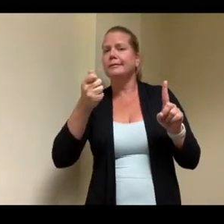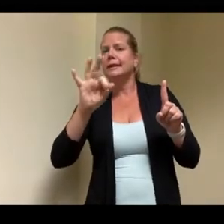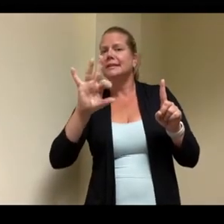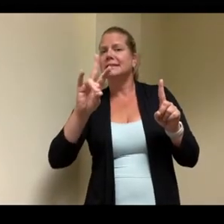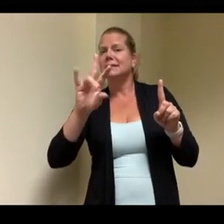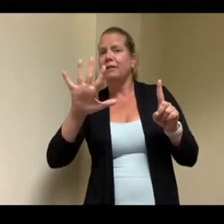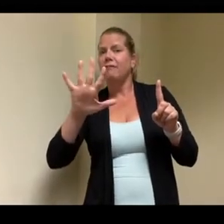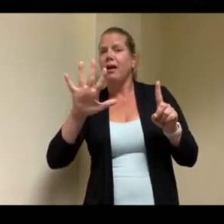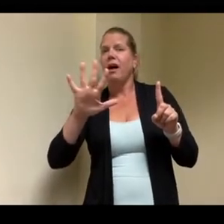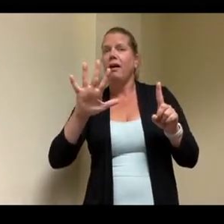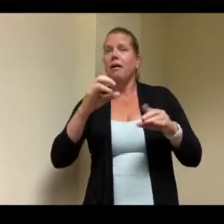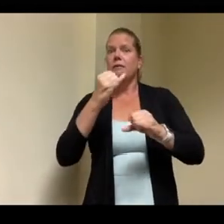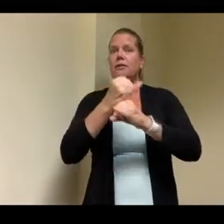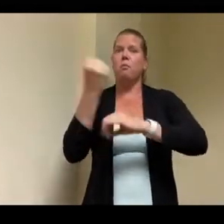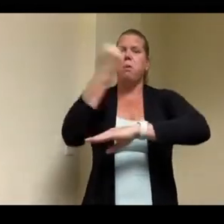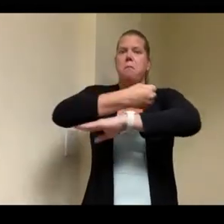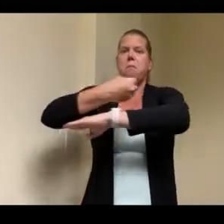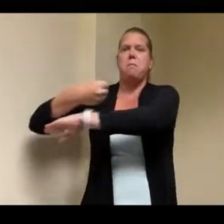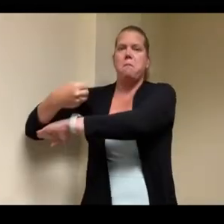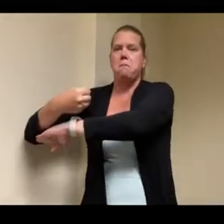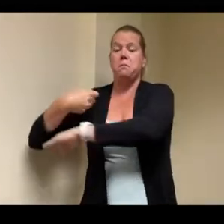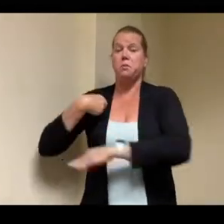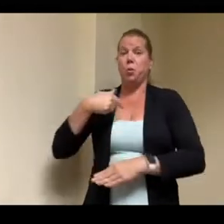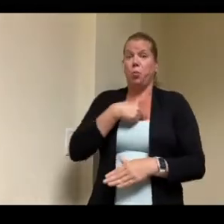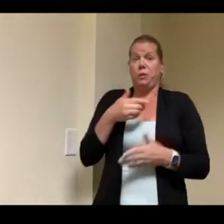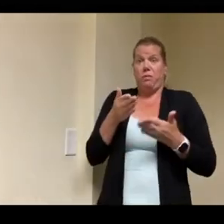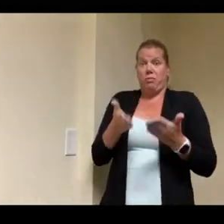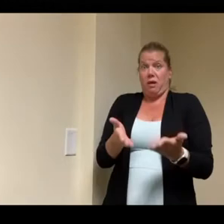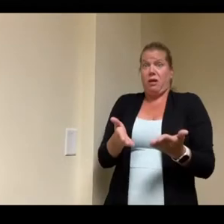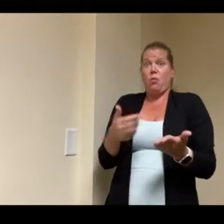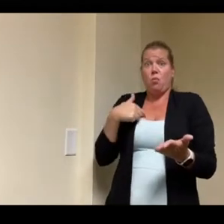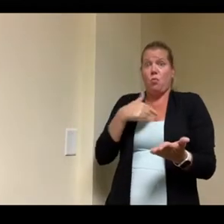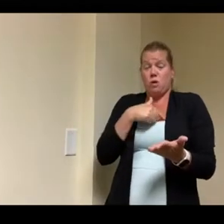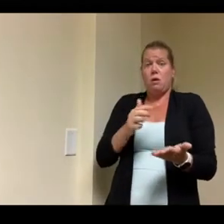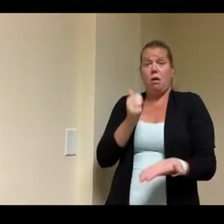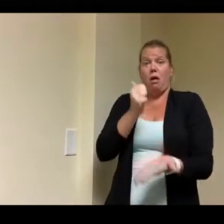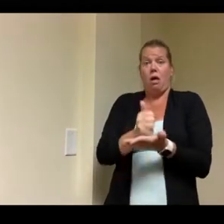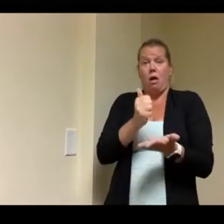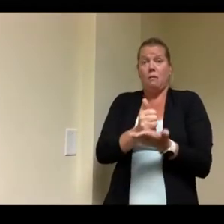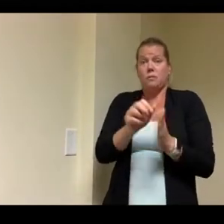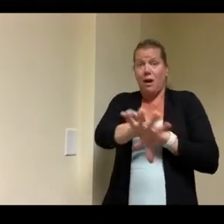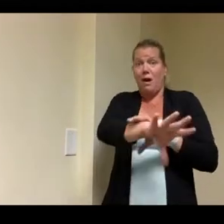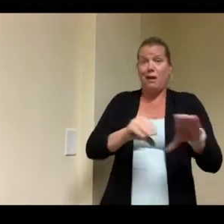movement um folks coming now today it's interesting today